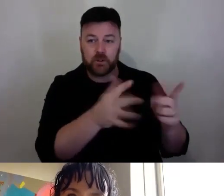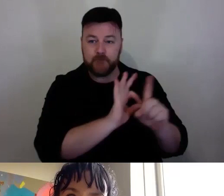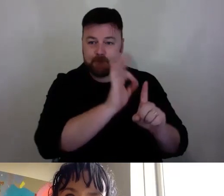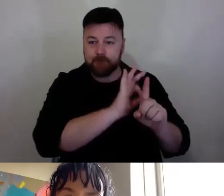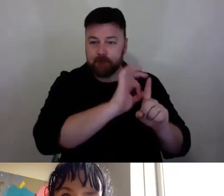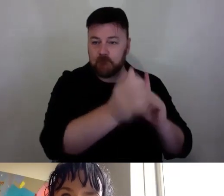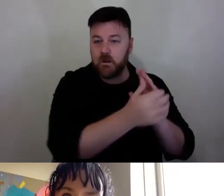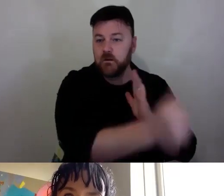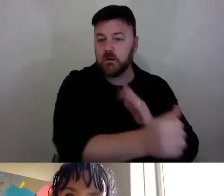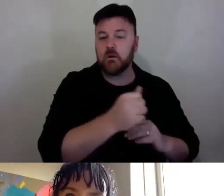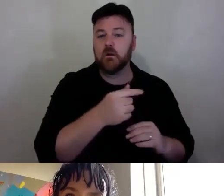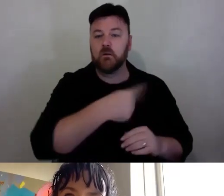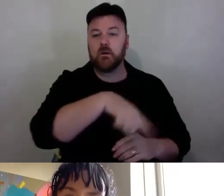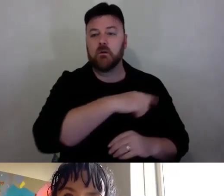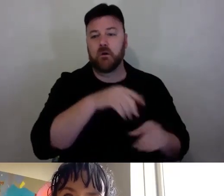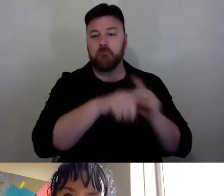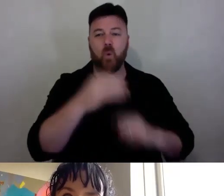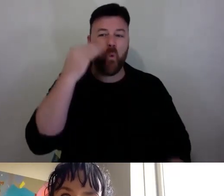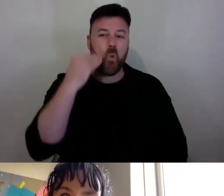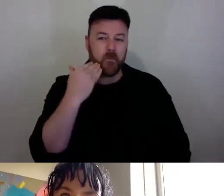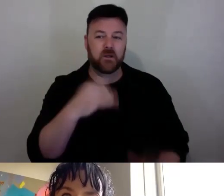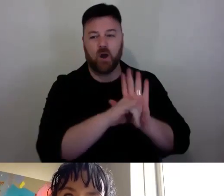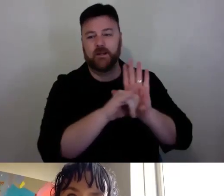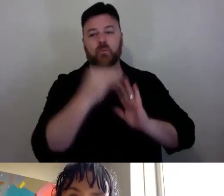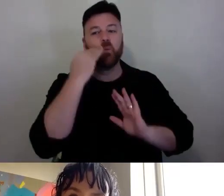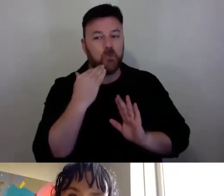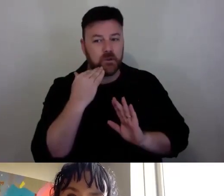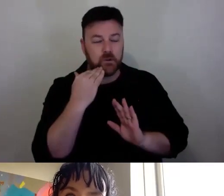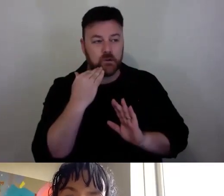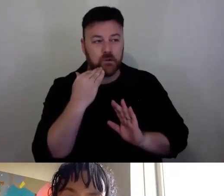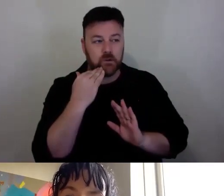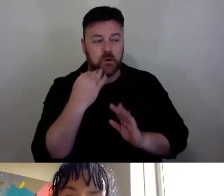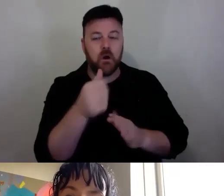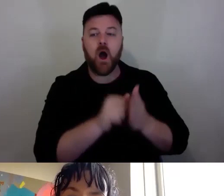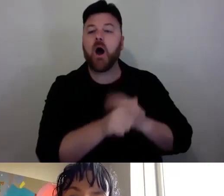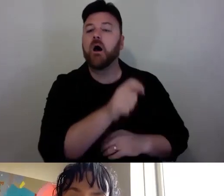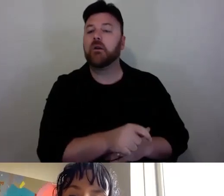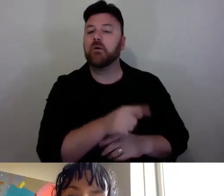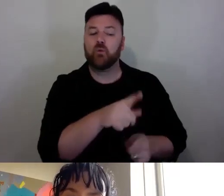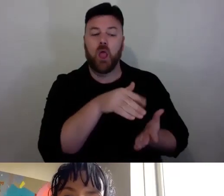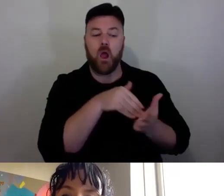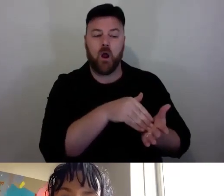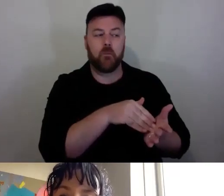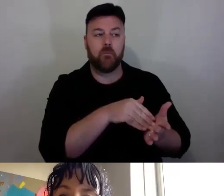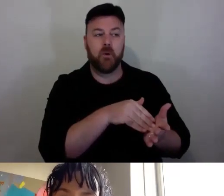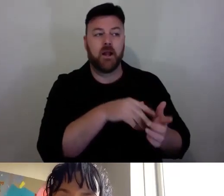female-identifying artists to help them, creatively with our ideas and